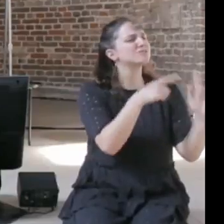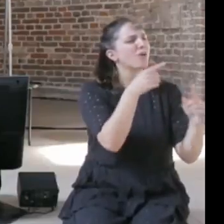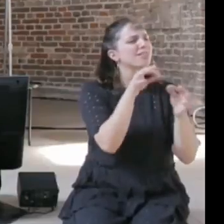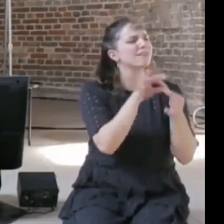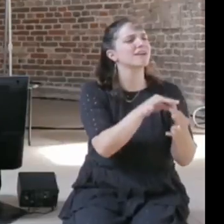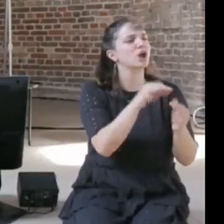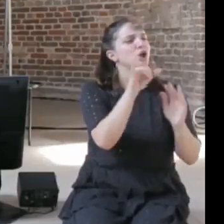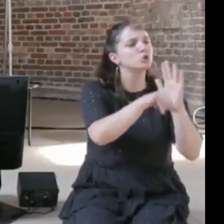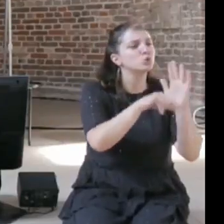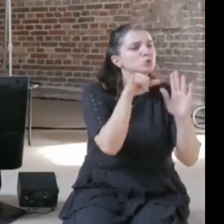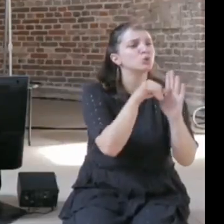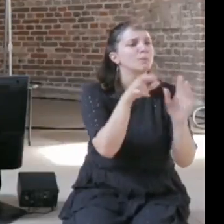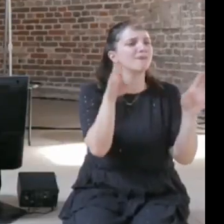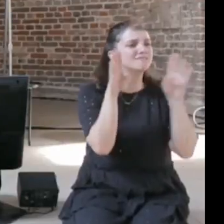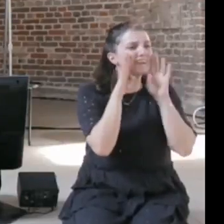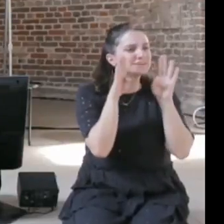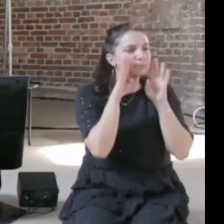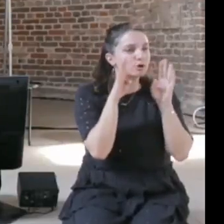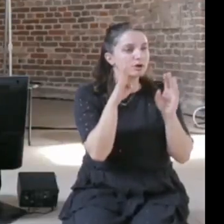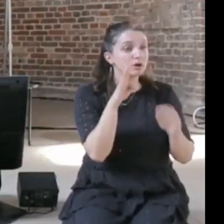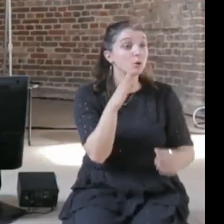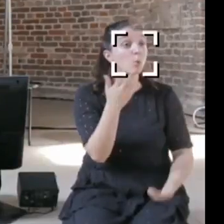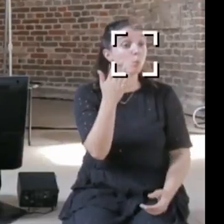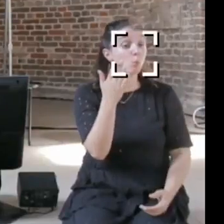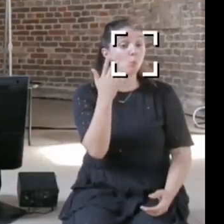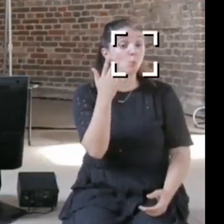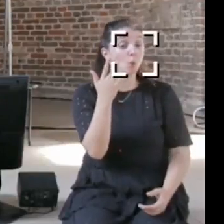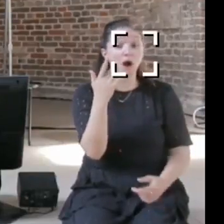the people who are making the laws only know Facebook and YouTube and kind of perceive